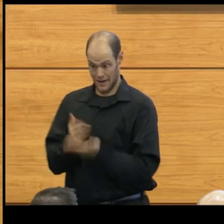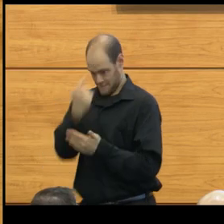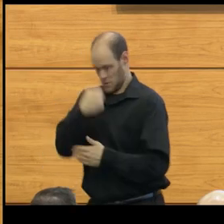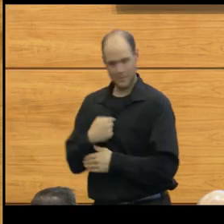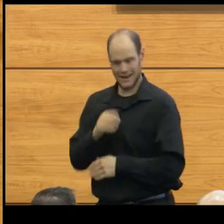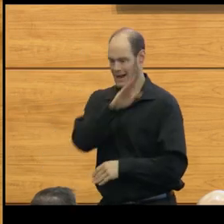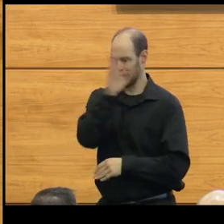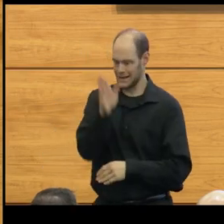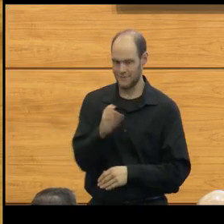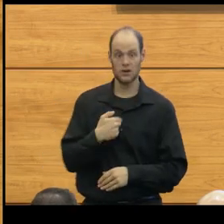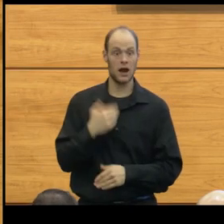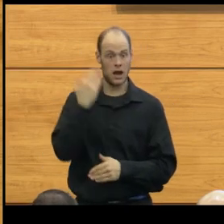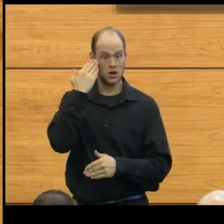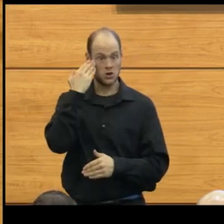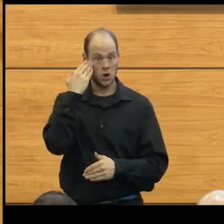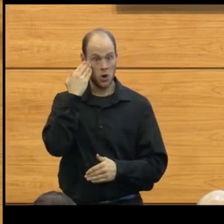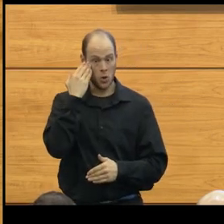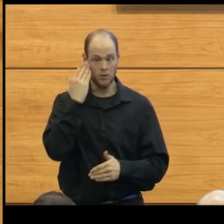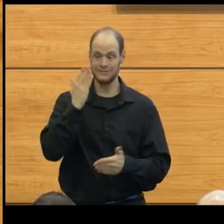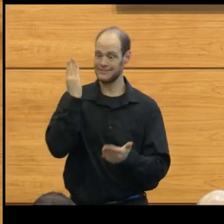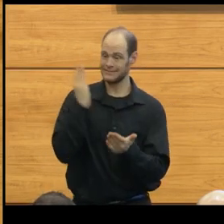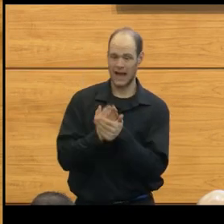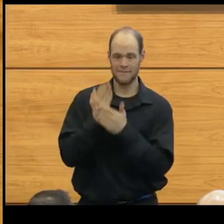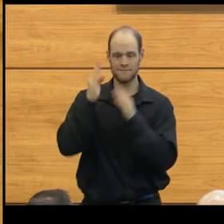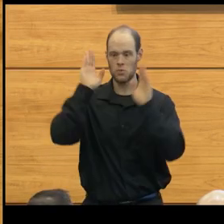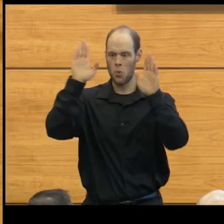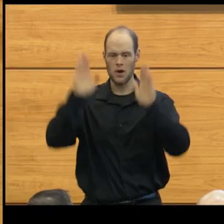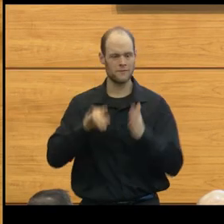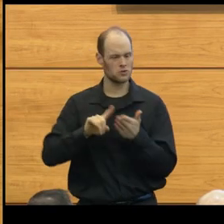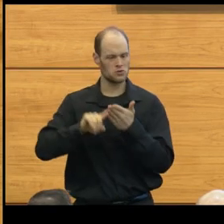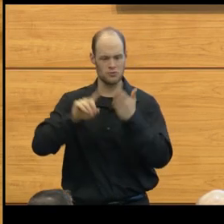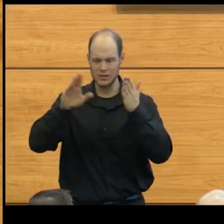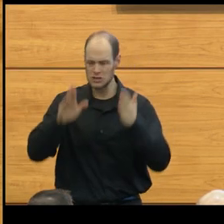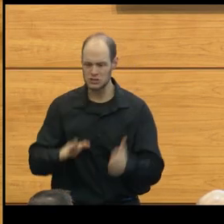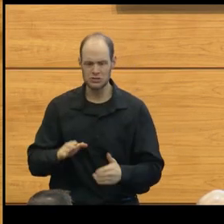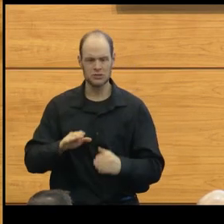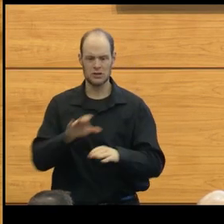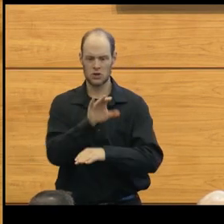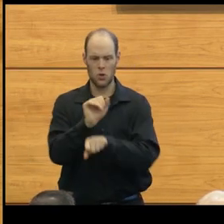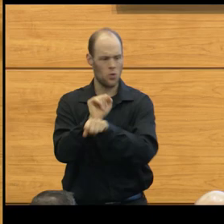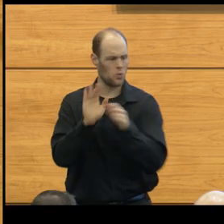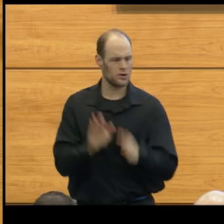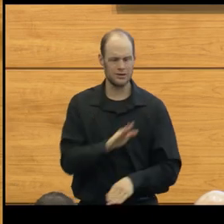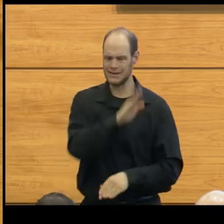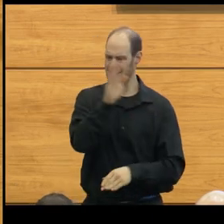and I know it hasn't ended for the wonderful researchers and colleagues that I work with at Mont.